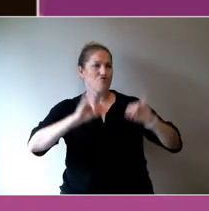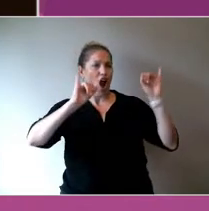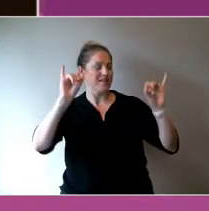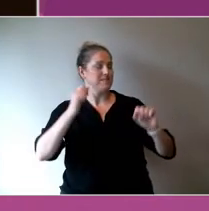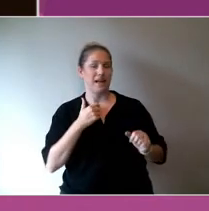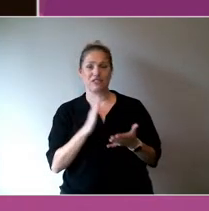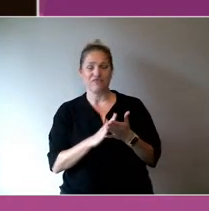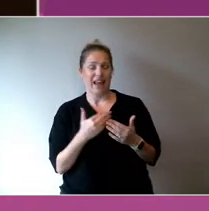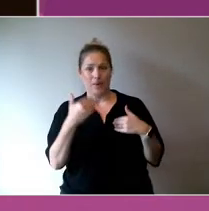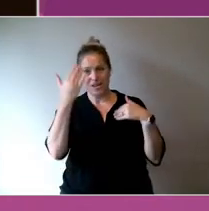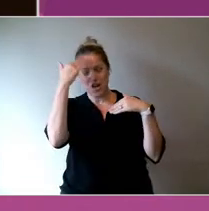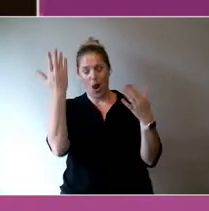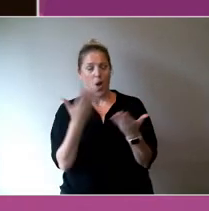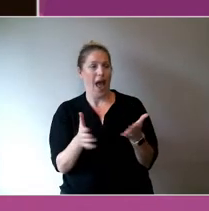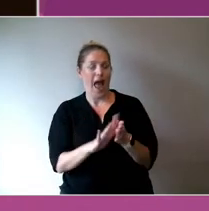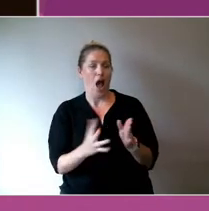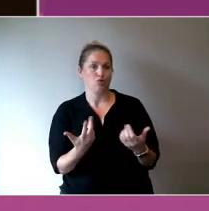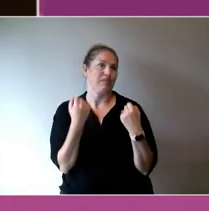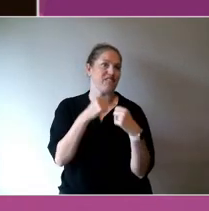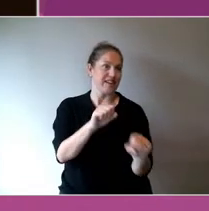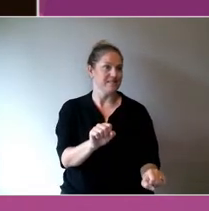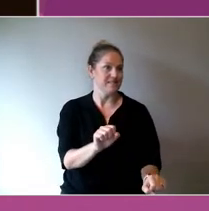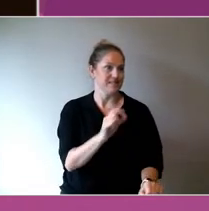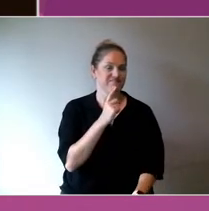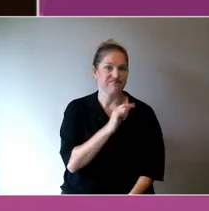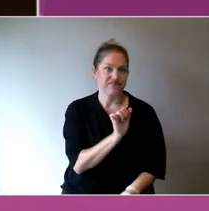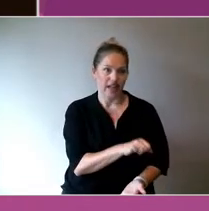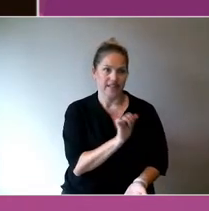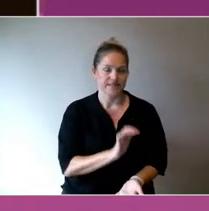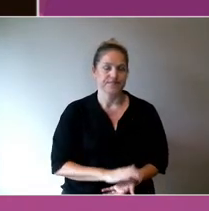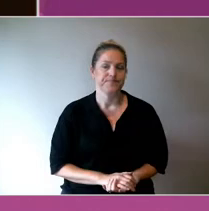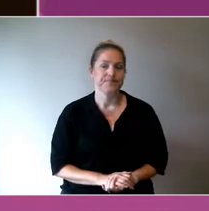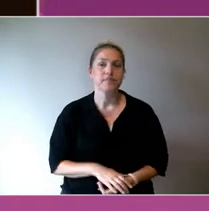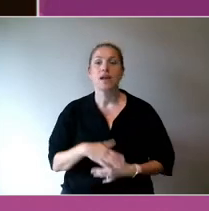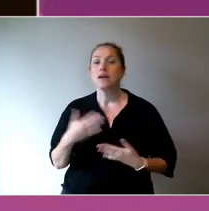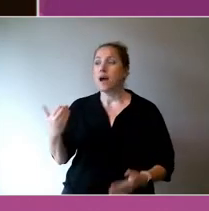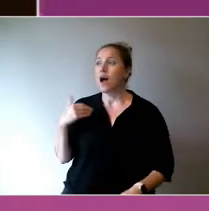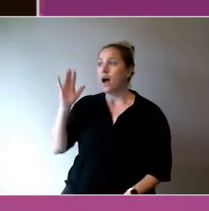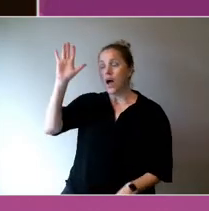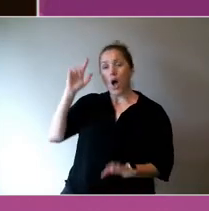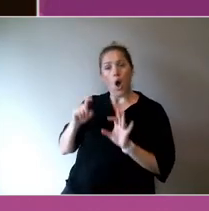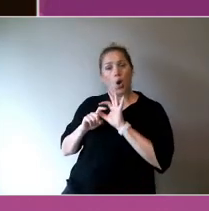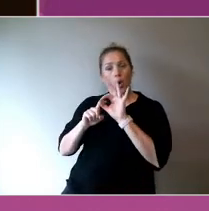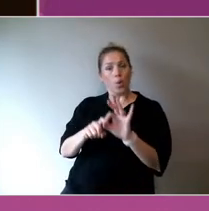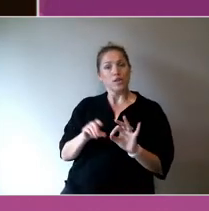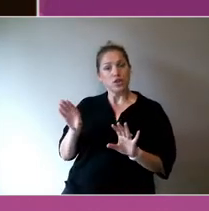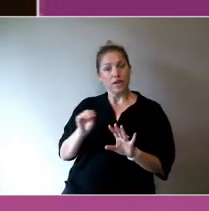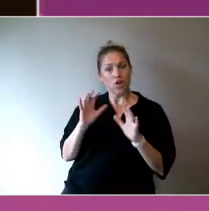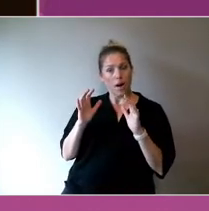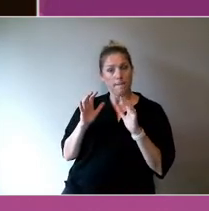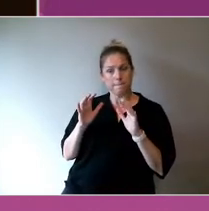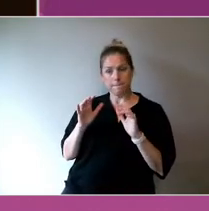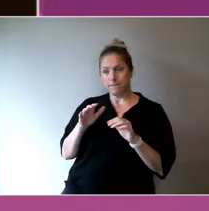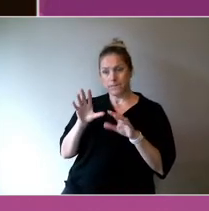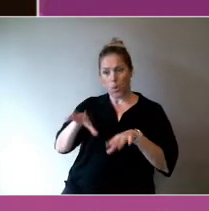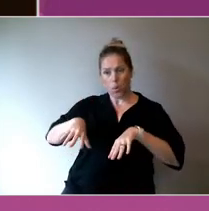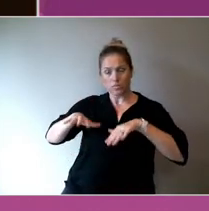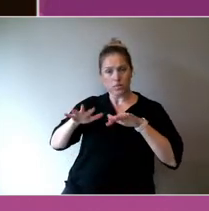My name is Belinda, I'm here at part of my role as chair of arts access Australia.